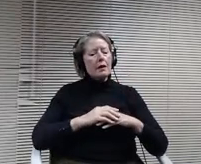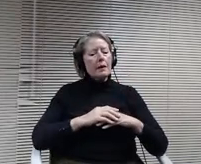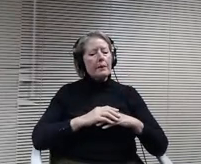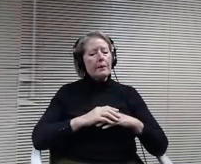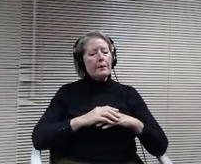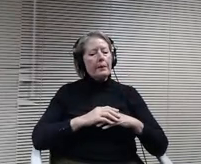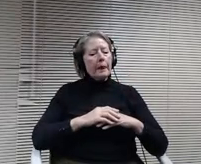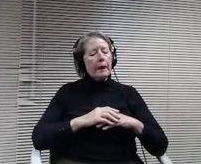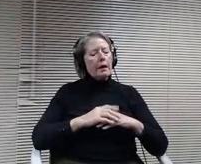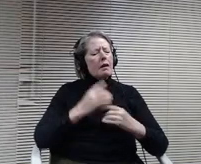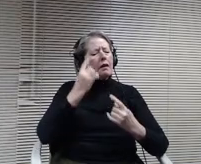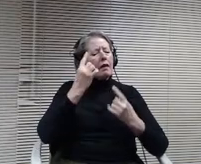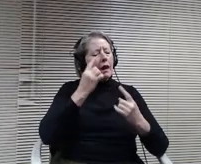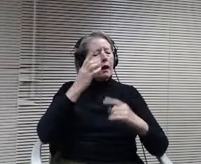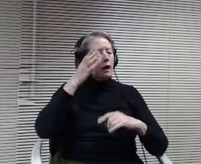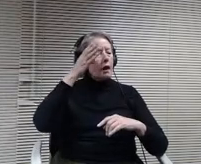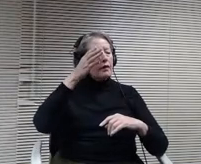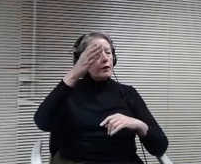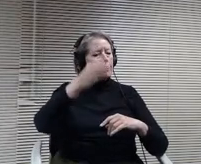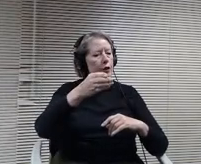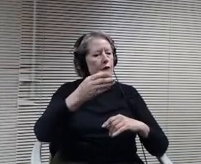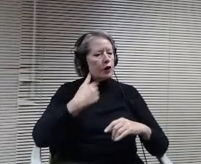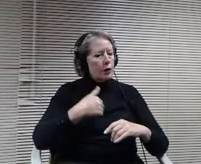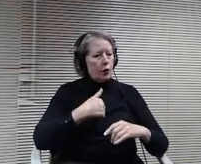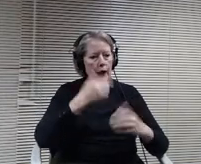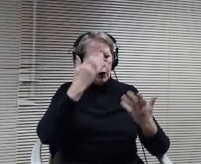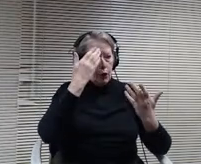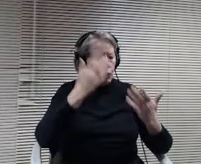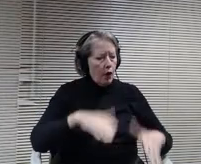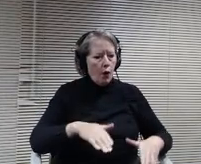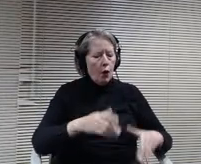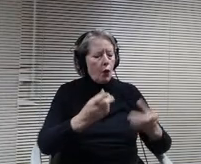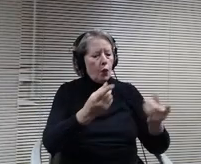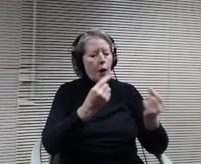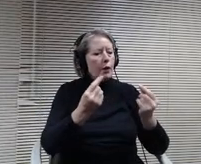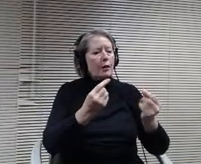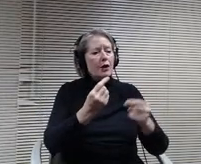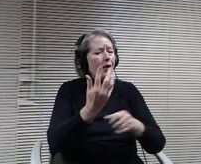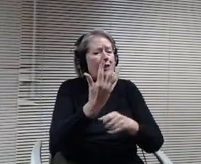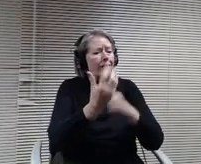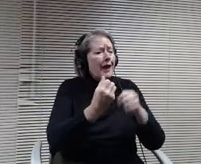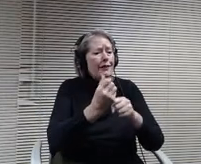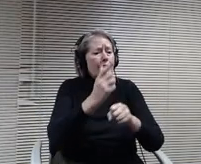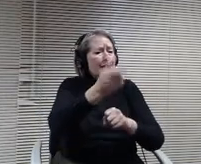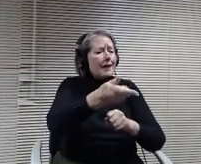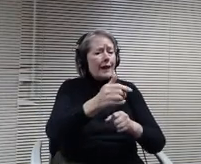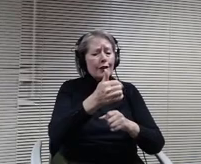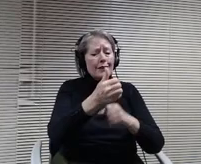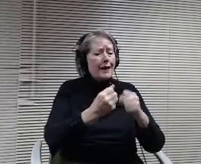at the space frumentum what we'll be doing in five years 10 years, so making sure that we future proof the space that